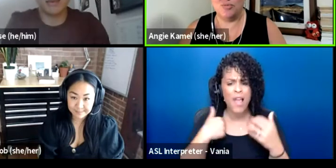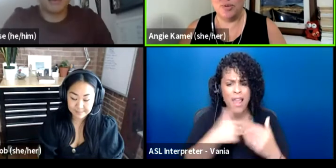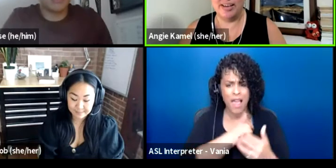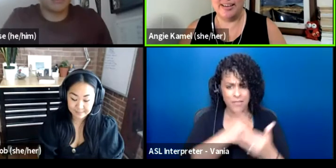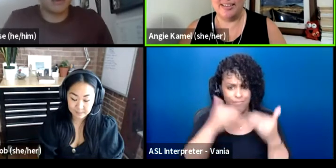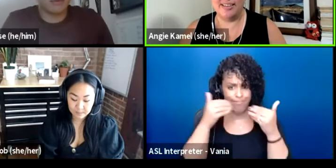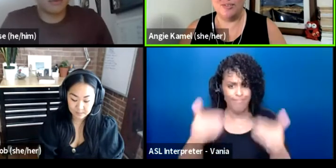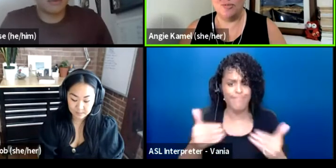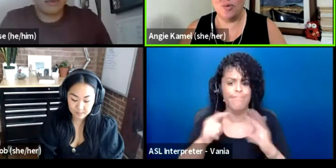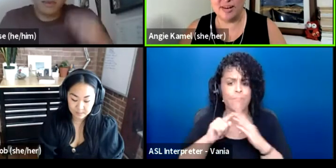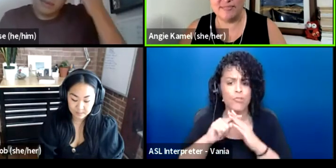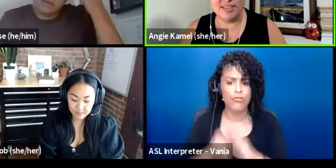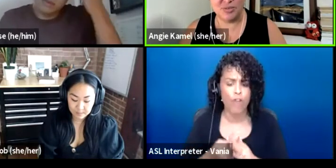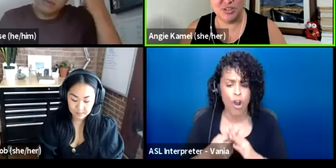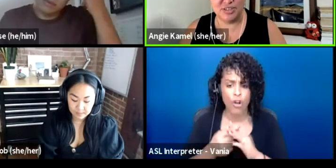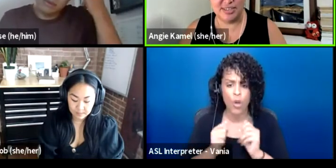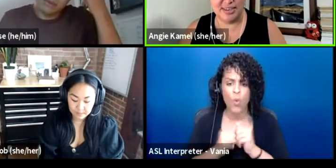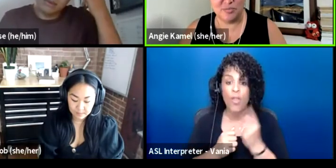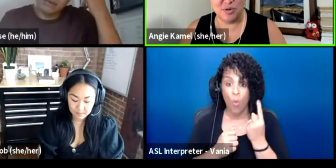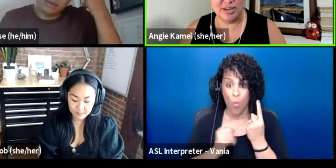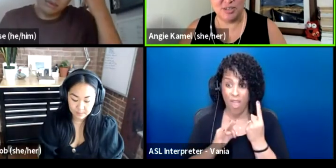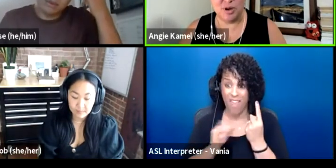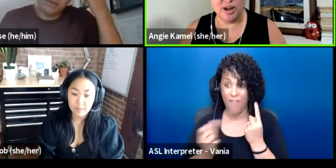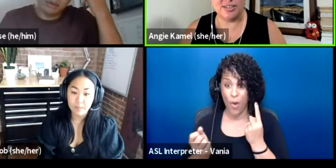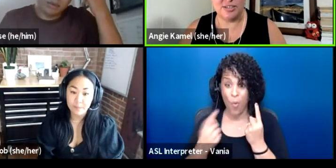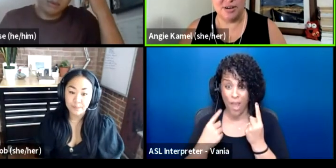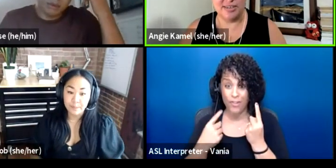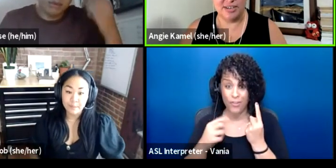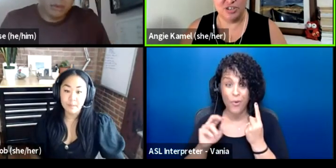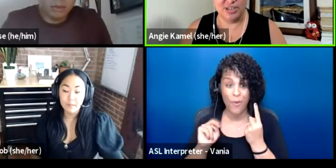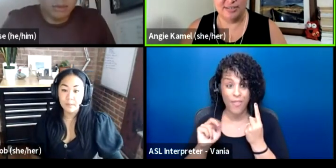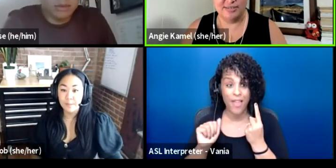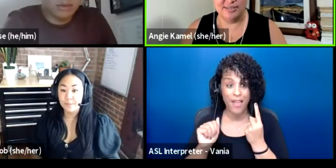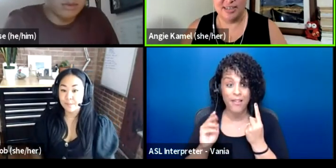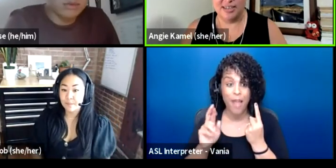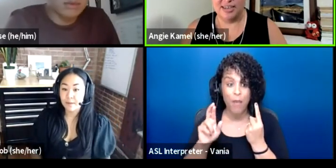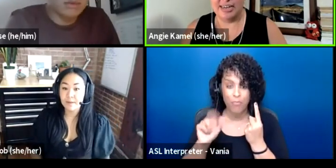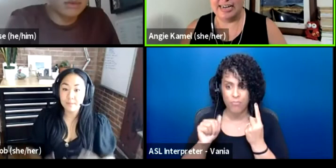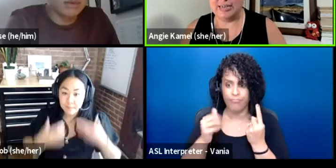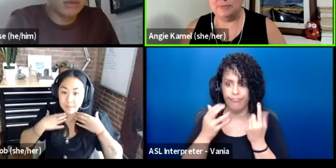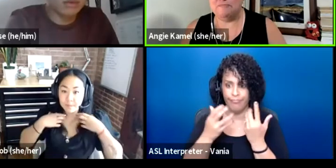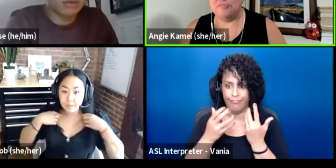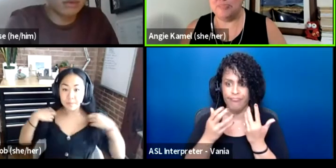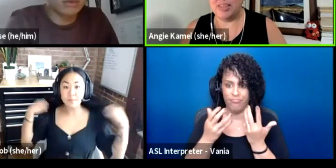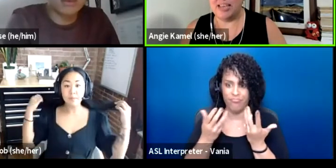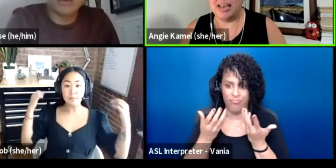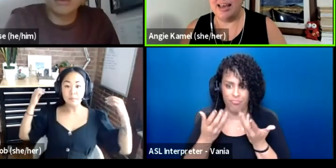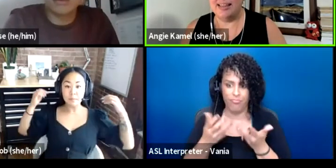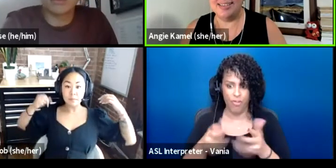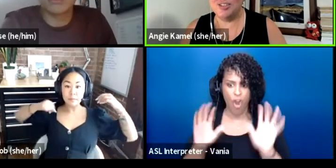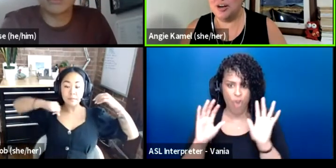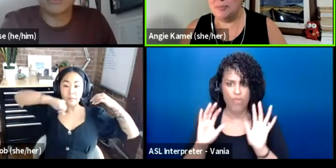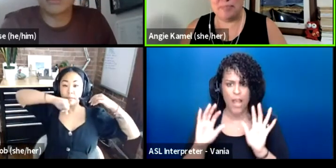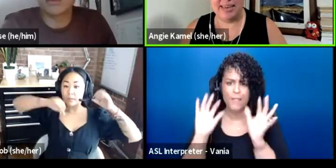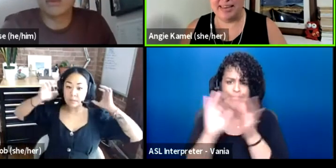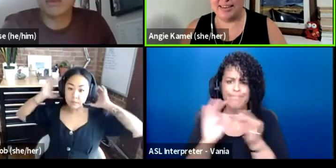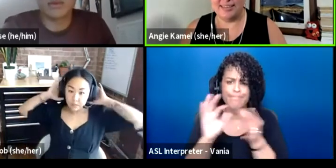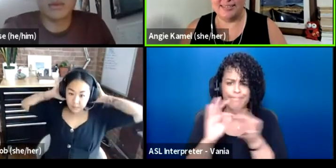with one of these questions that Nabra has brought to our attention and let's start big.